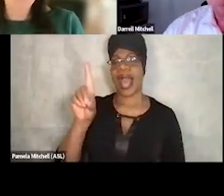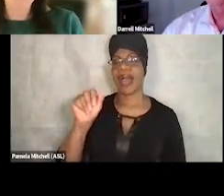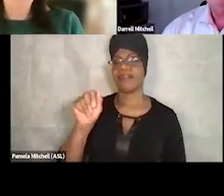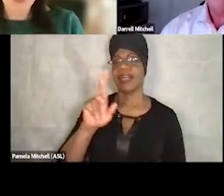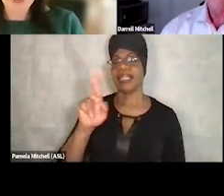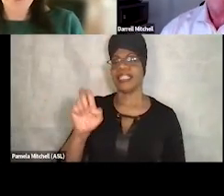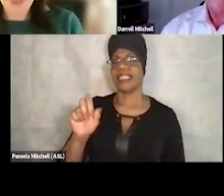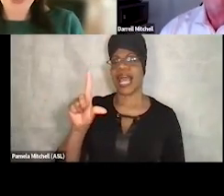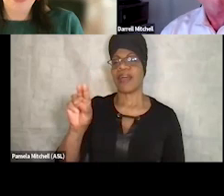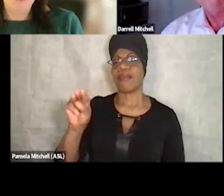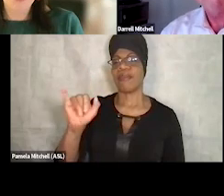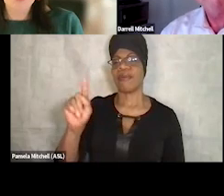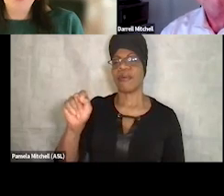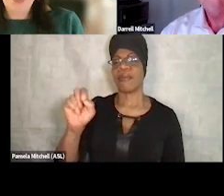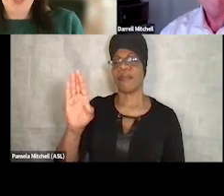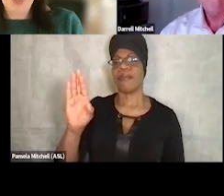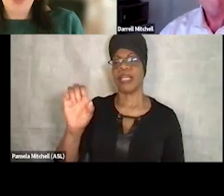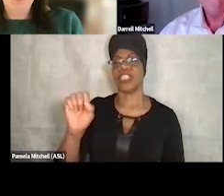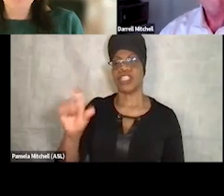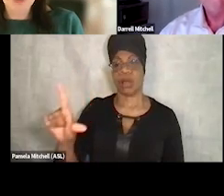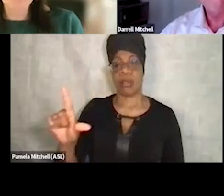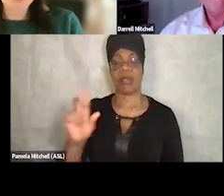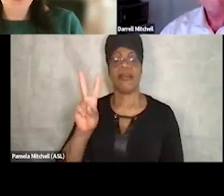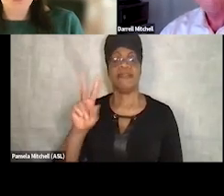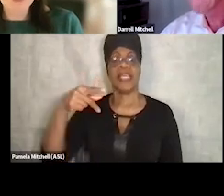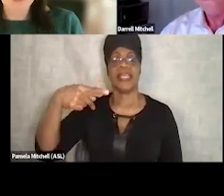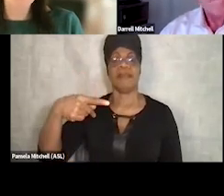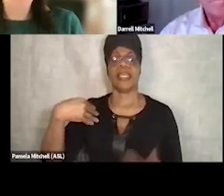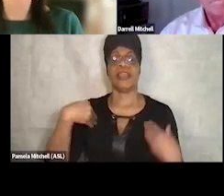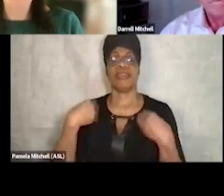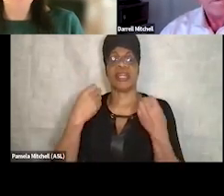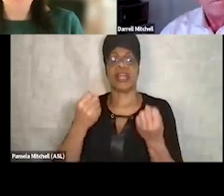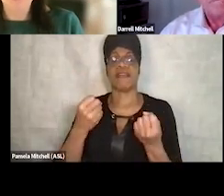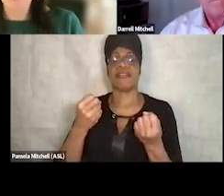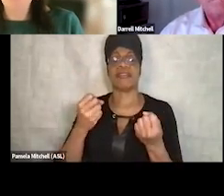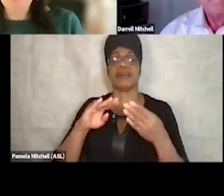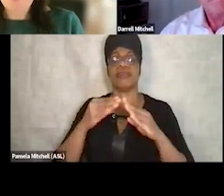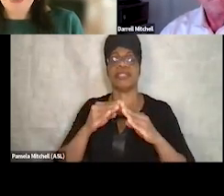who's the Vice President, Recovery Communities, Aspire Indiana,